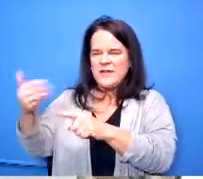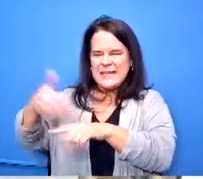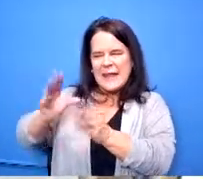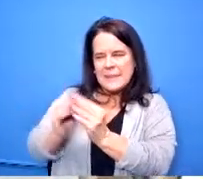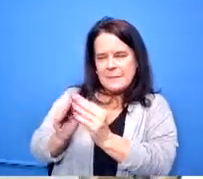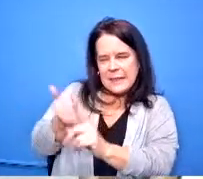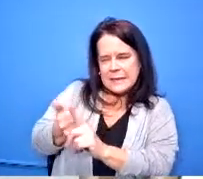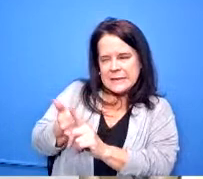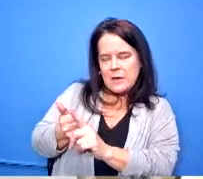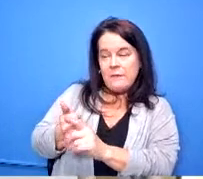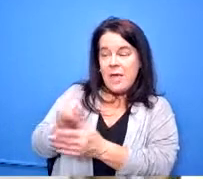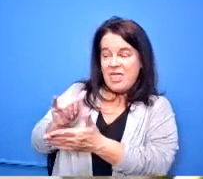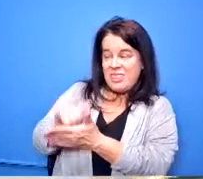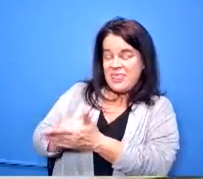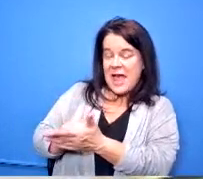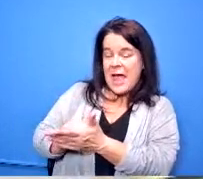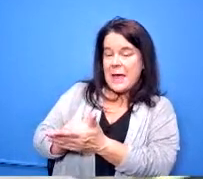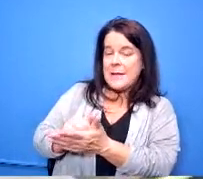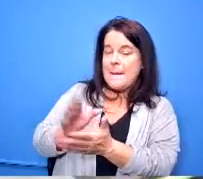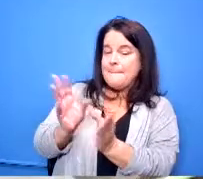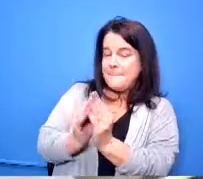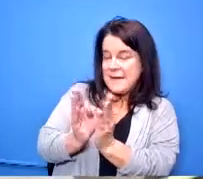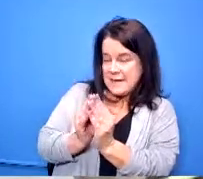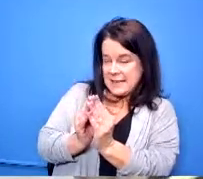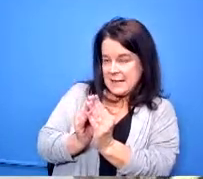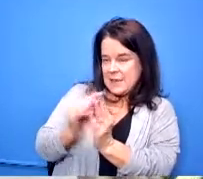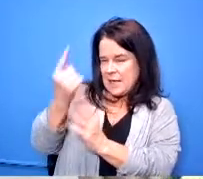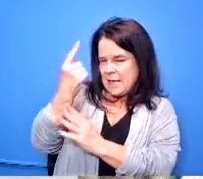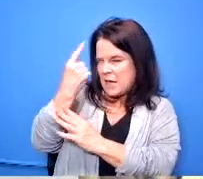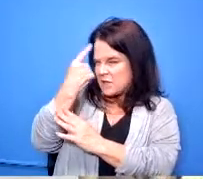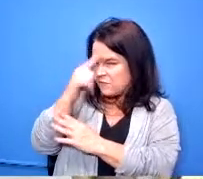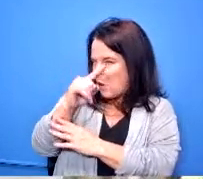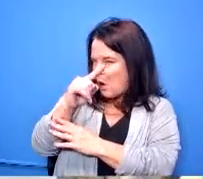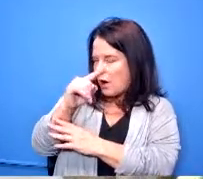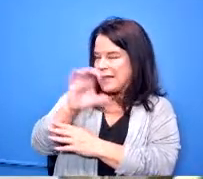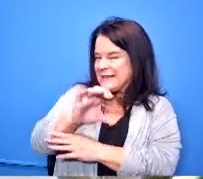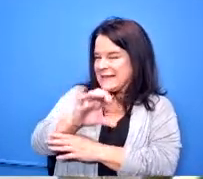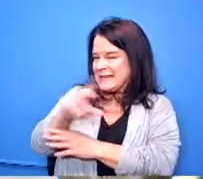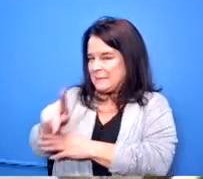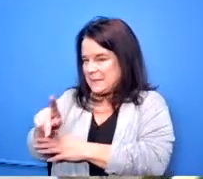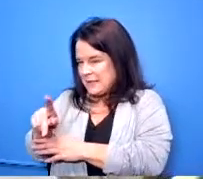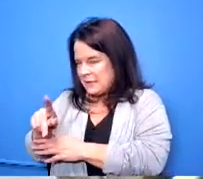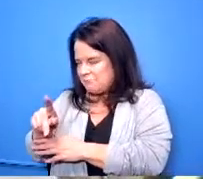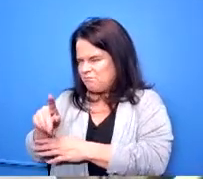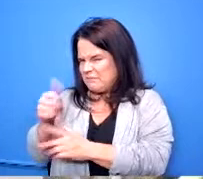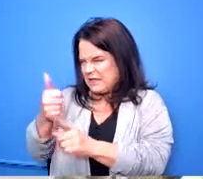particular parent meeting is for ccp to understand what that actually means for my student that's